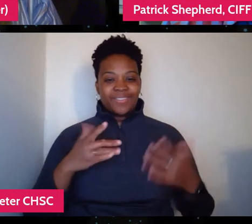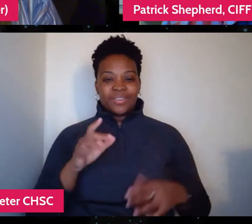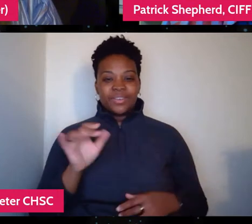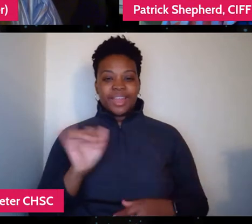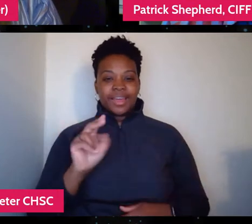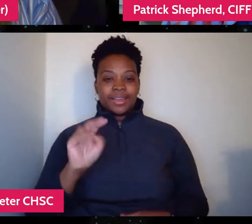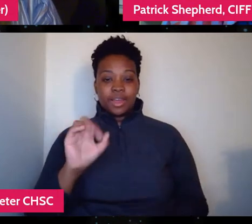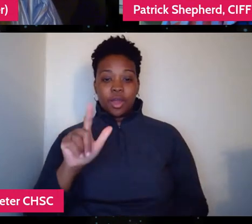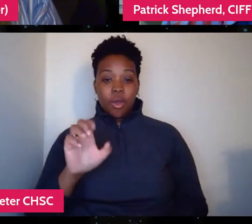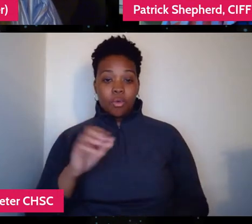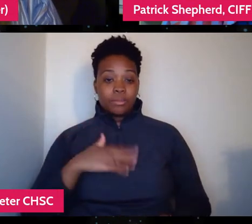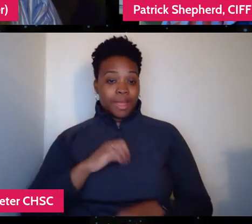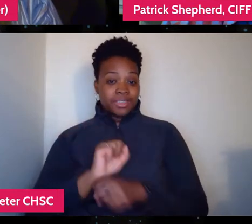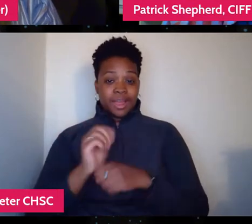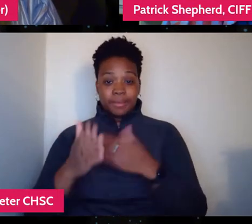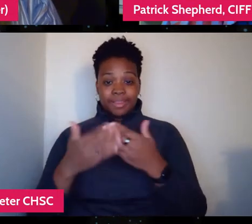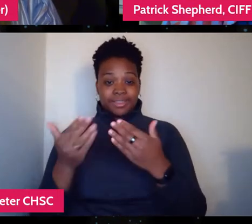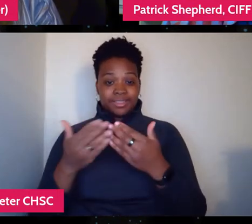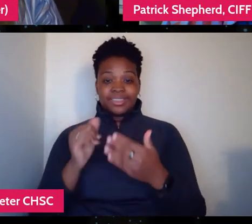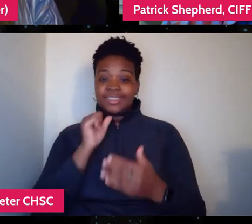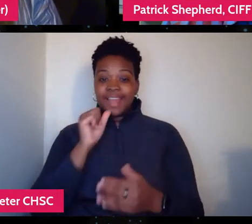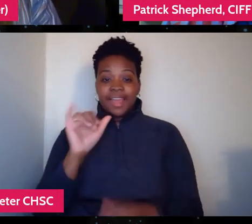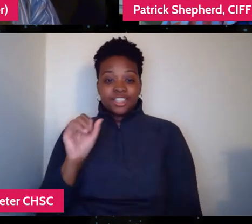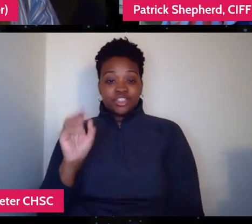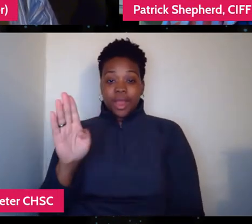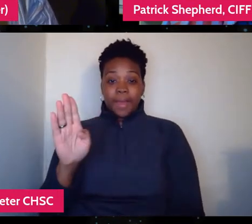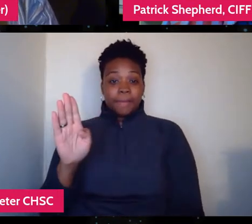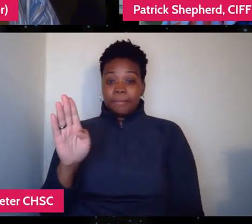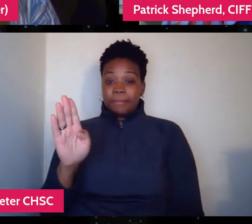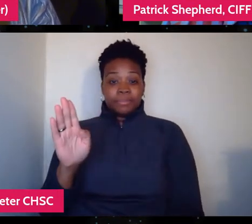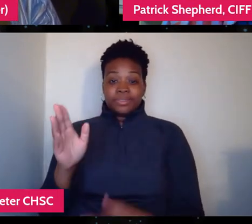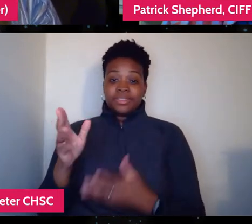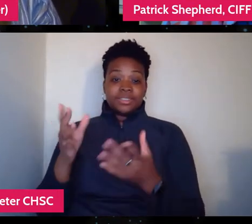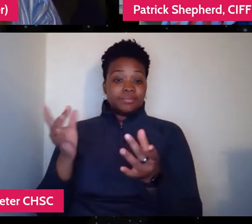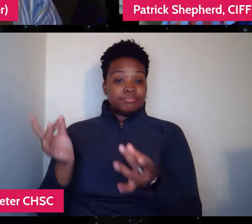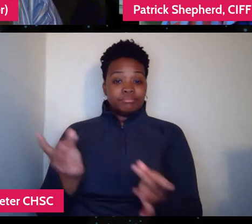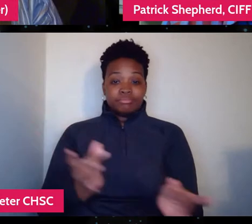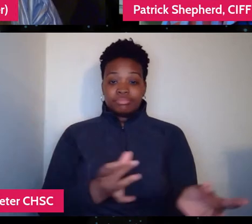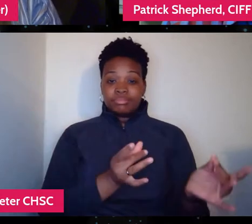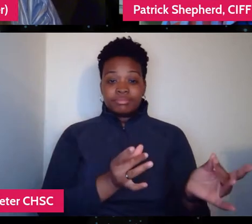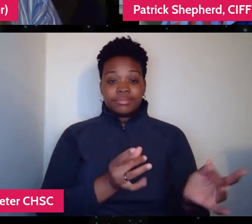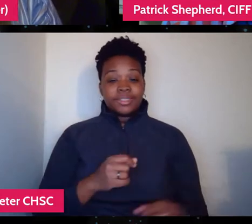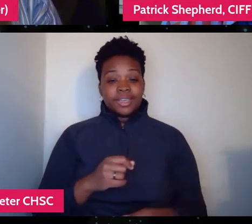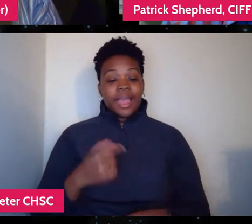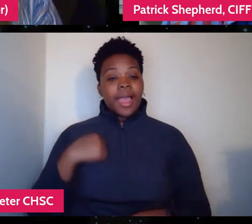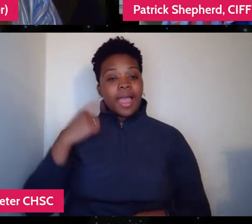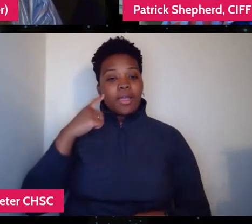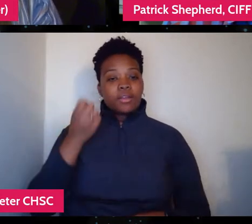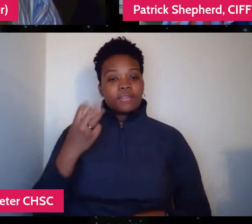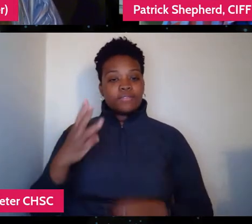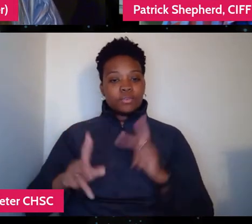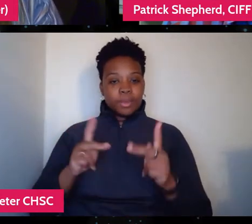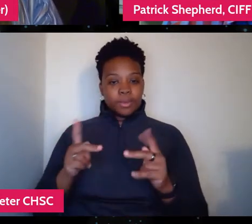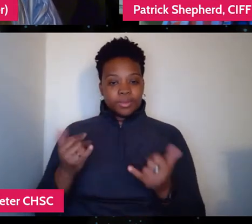It's not even really a job at that point but I heard from a couple of people today that they wanted it to go longer